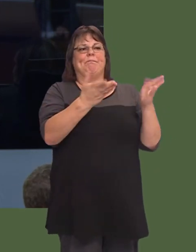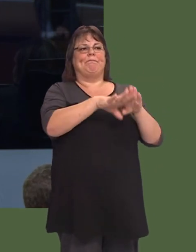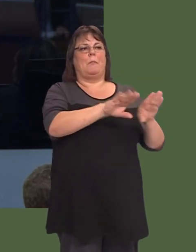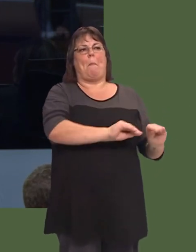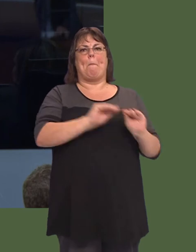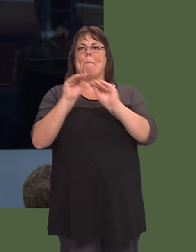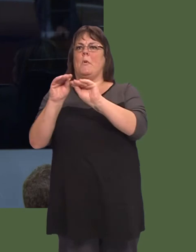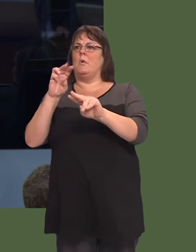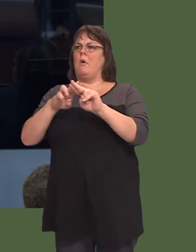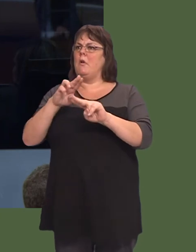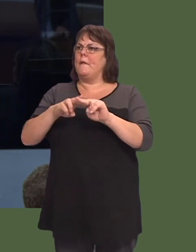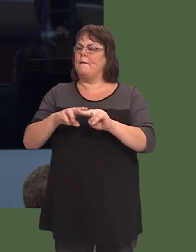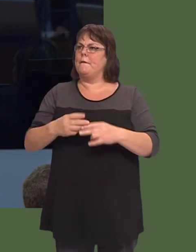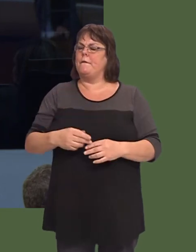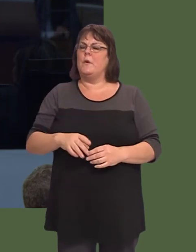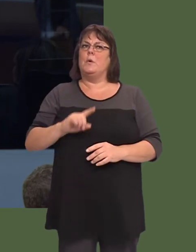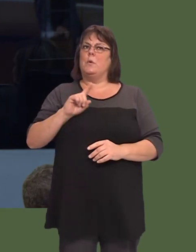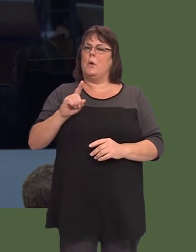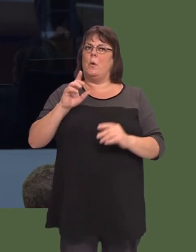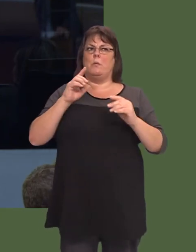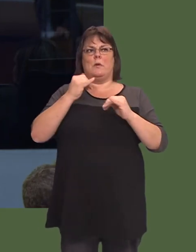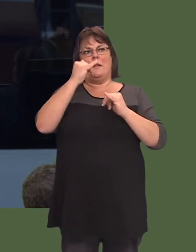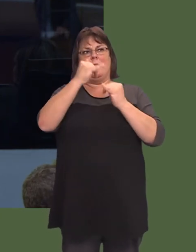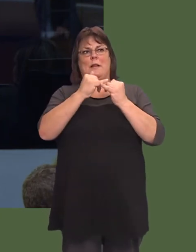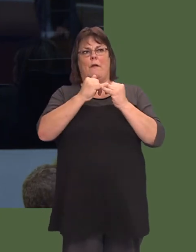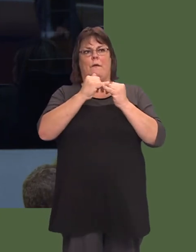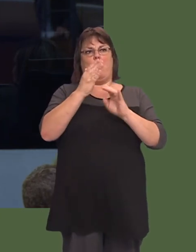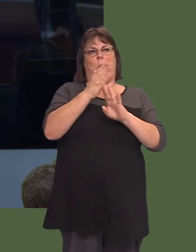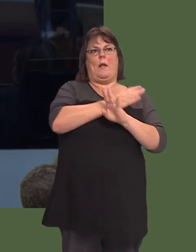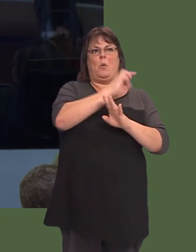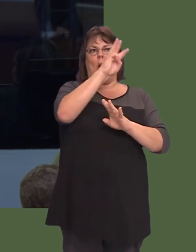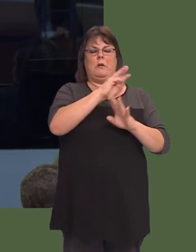Dai Lloyd: Yn naturiol, felly, mae yna bryder yn ne-orllewin Cymru fod gwasanaethau arbenigol